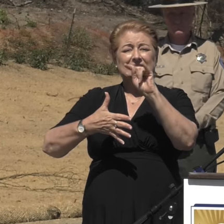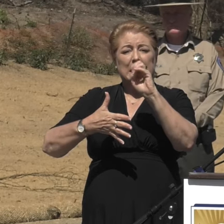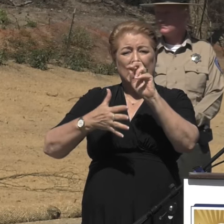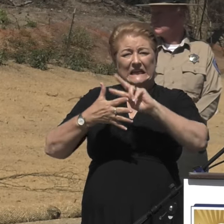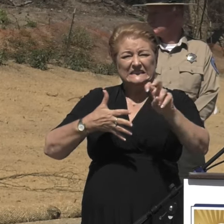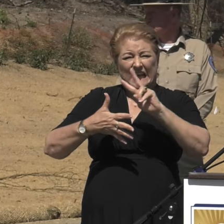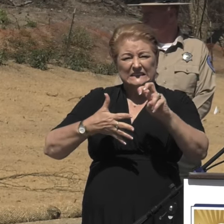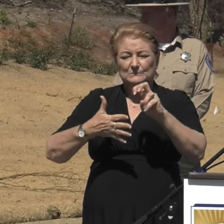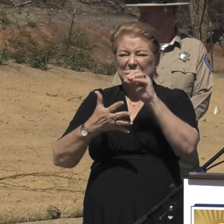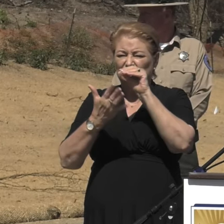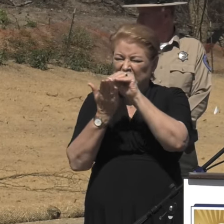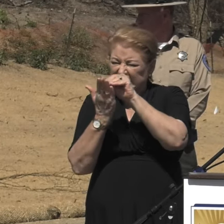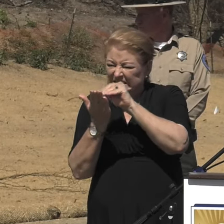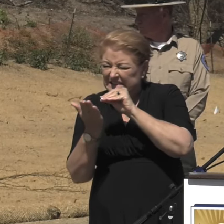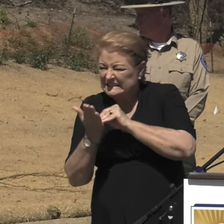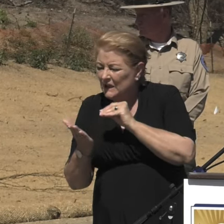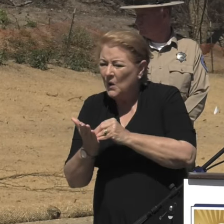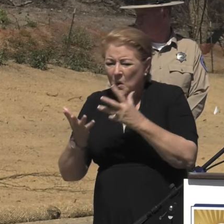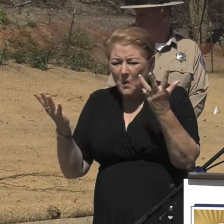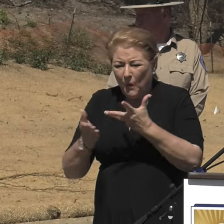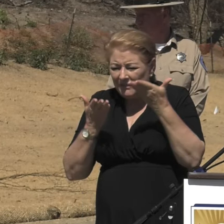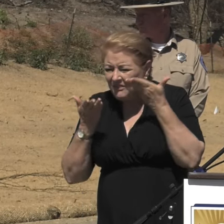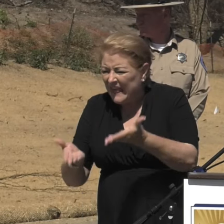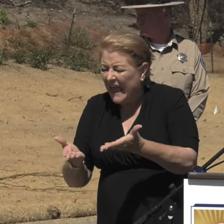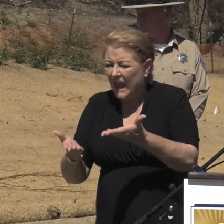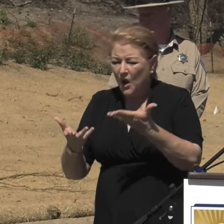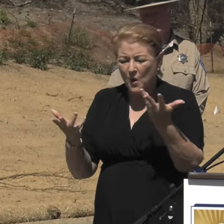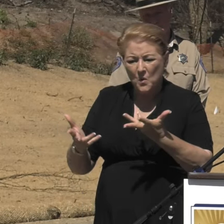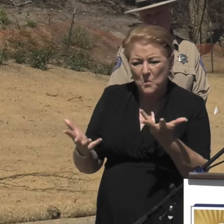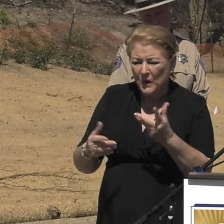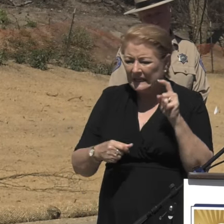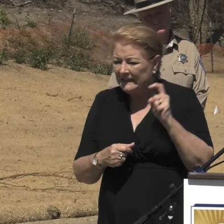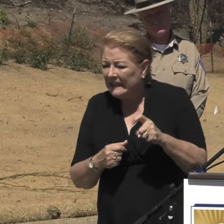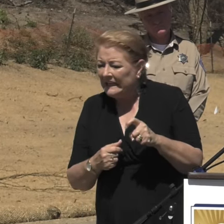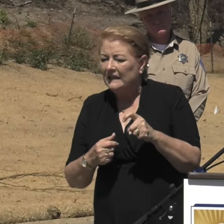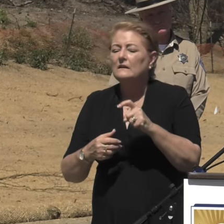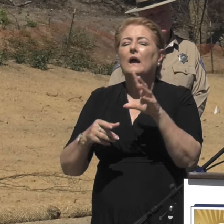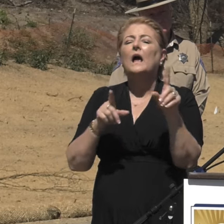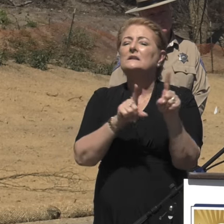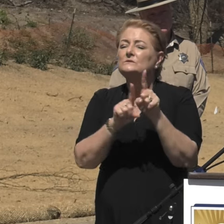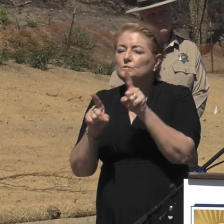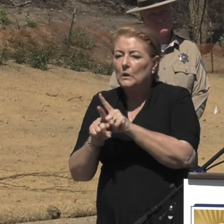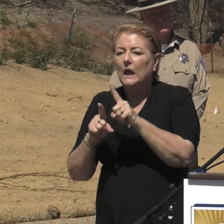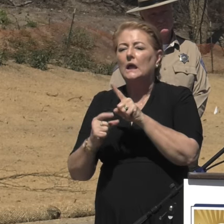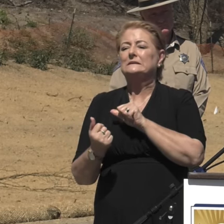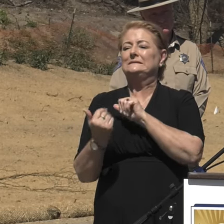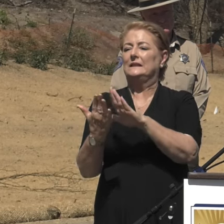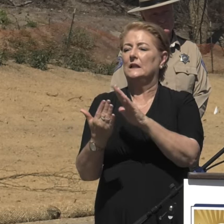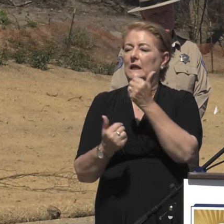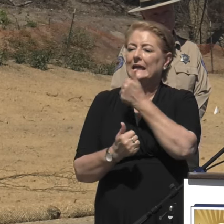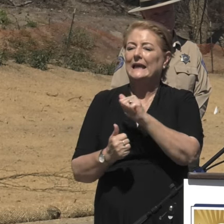just getting a good record of what's there, what's the need, as well as dealing with any asbestos